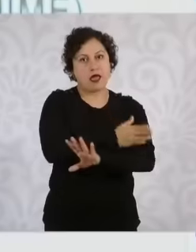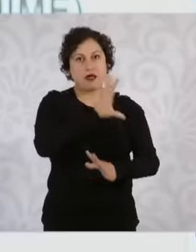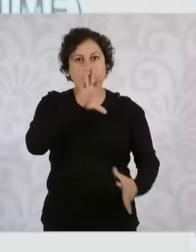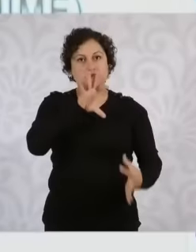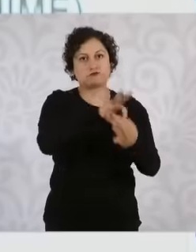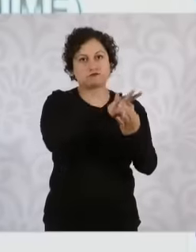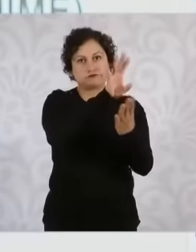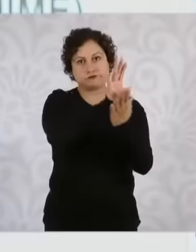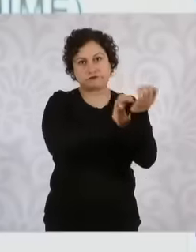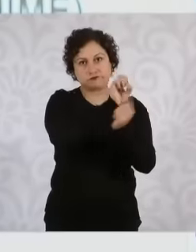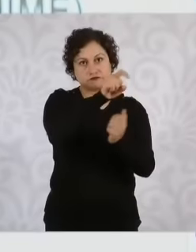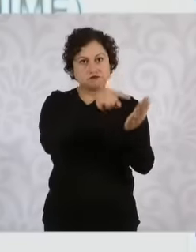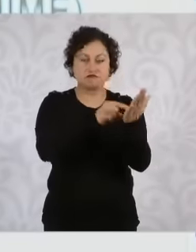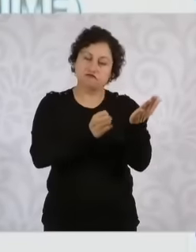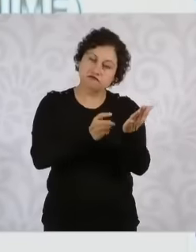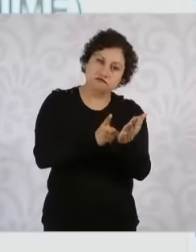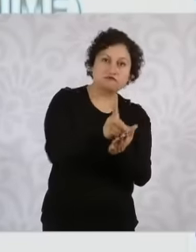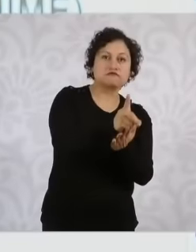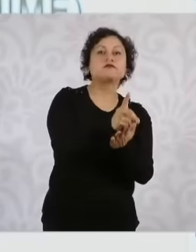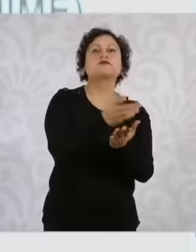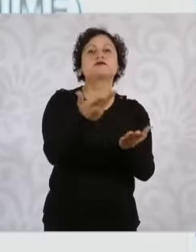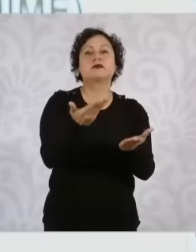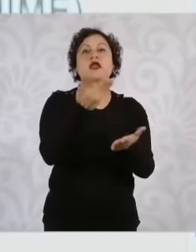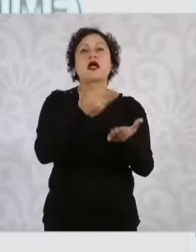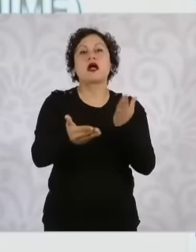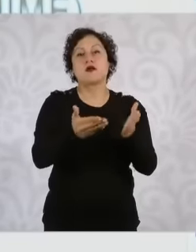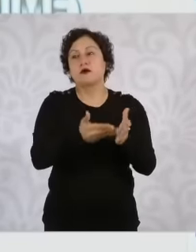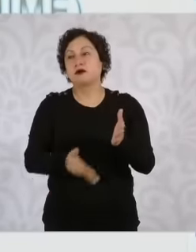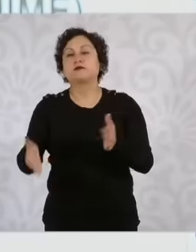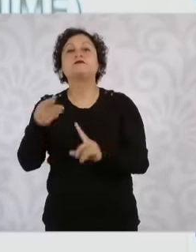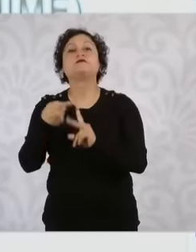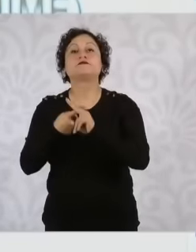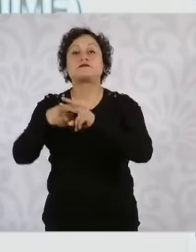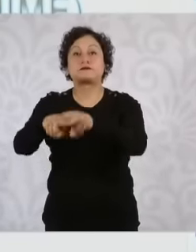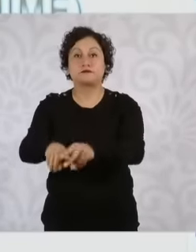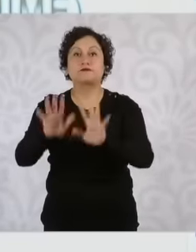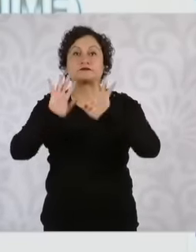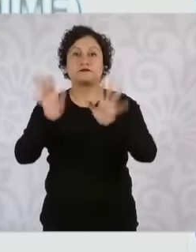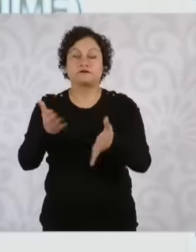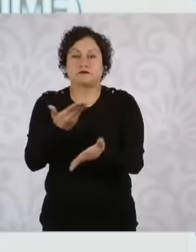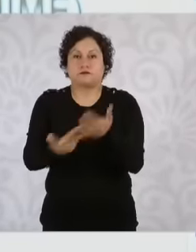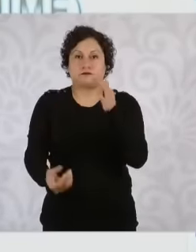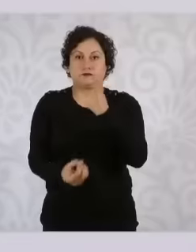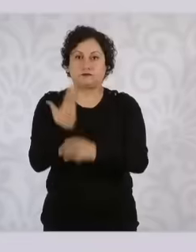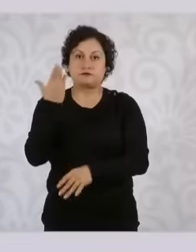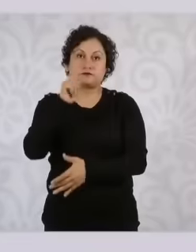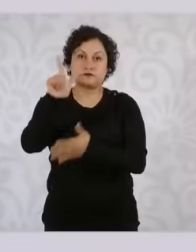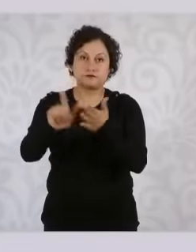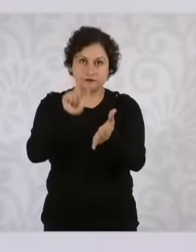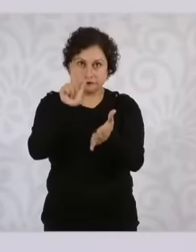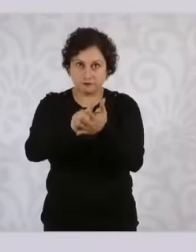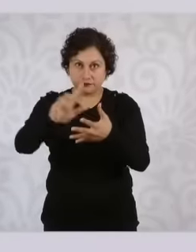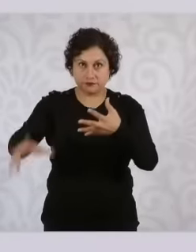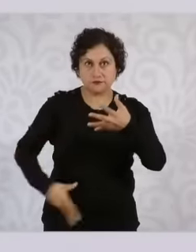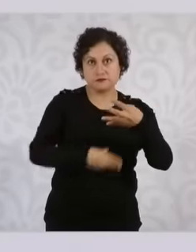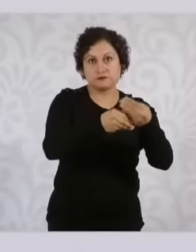in a few days after the approval of these two laws, the electoral process